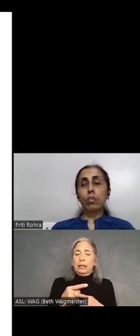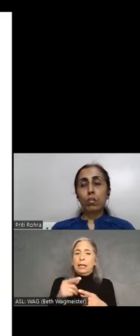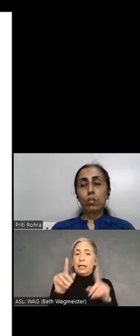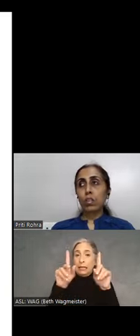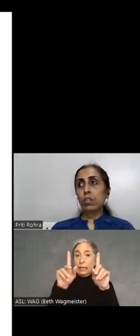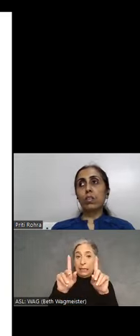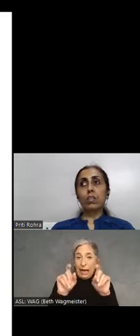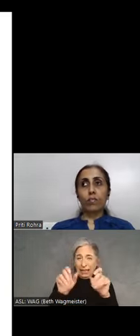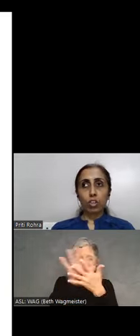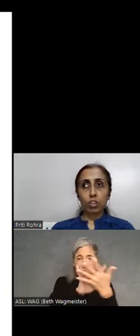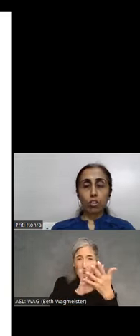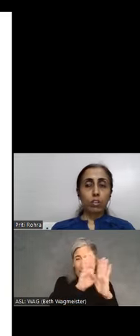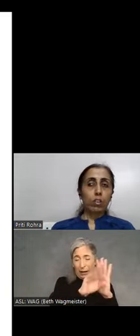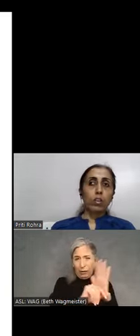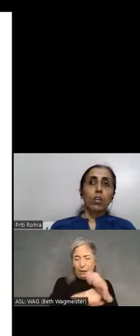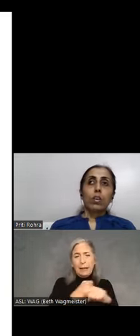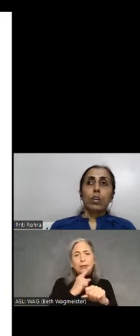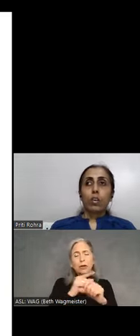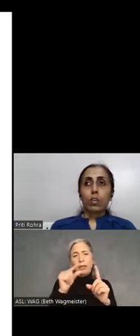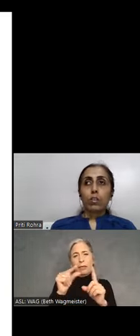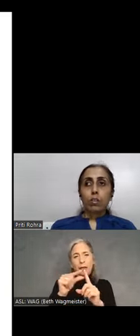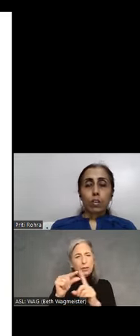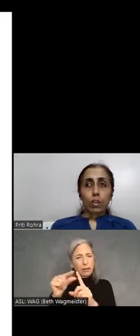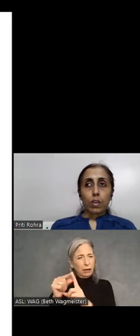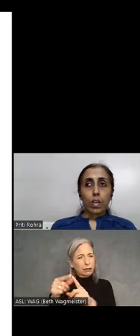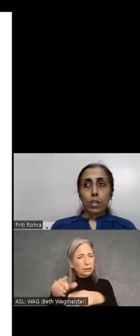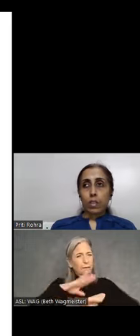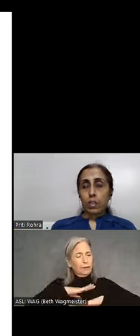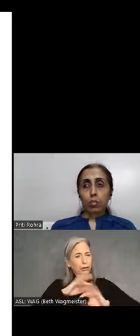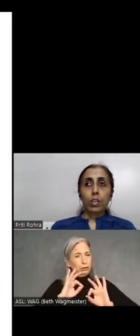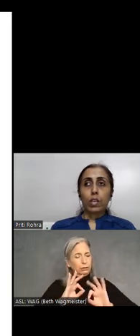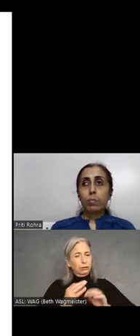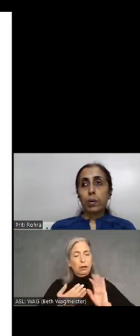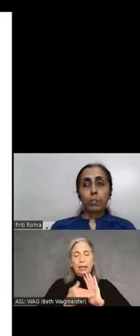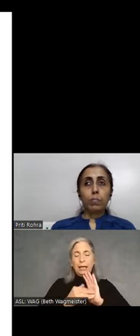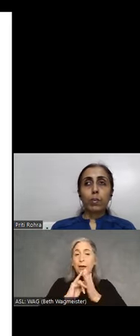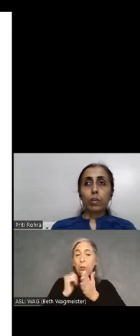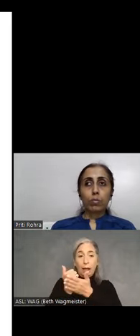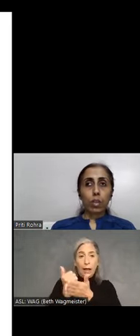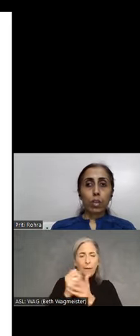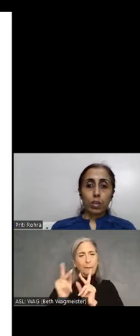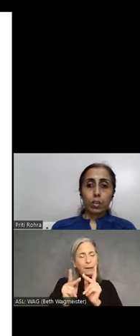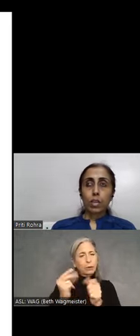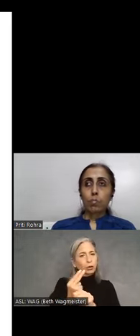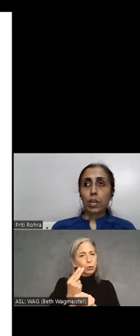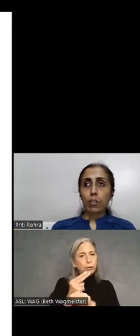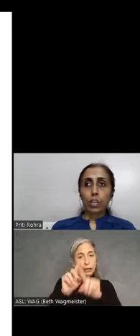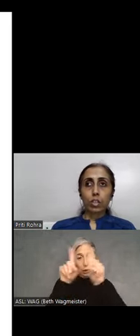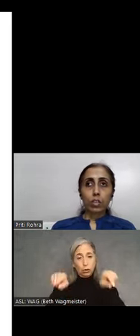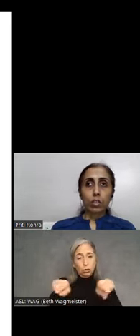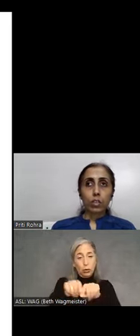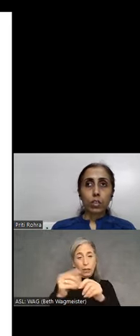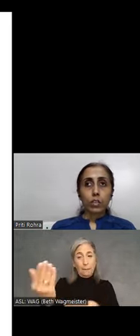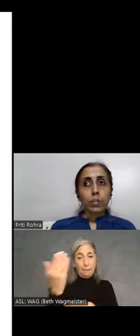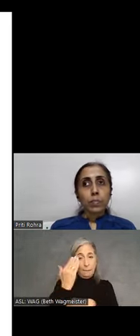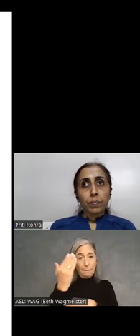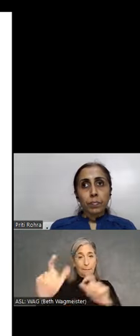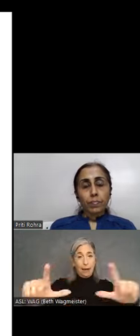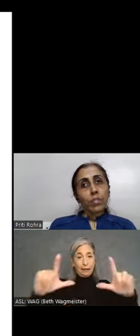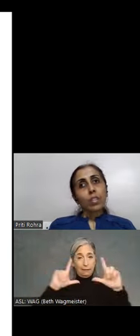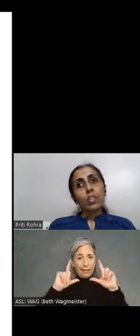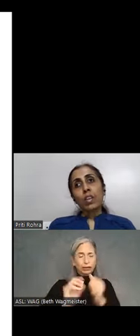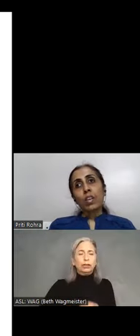content is sufficient. Again, this will help people who are using screen magnification.